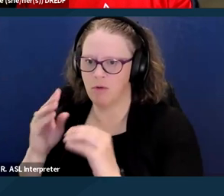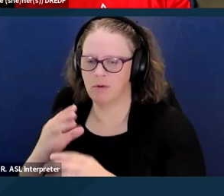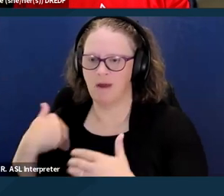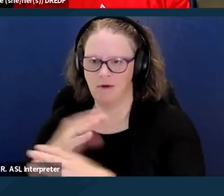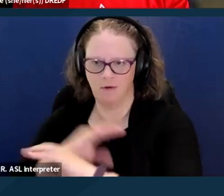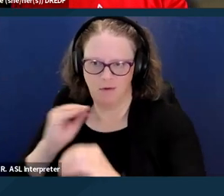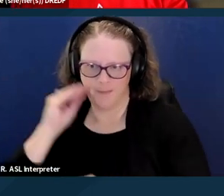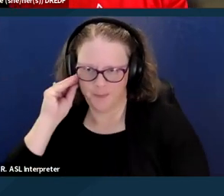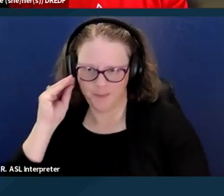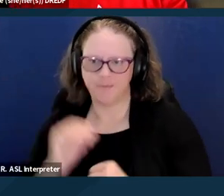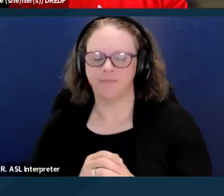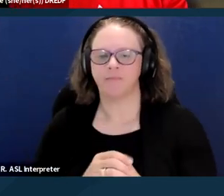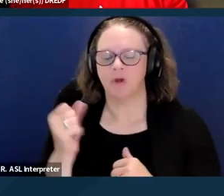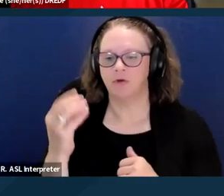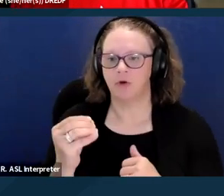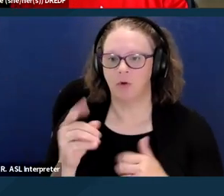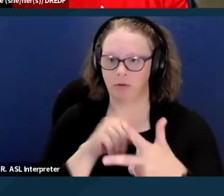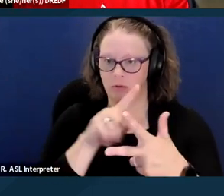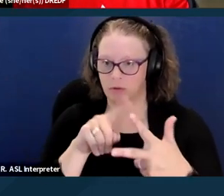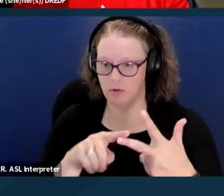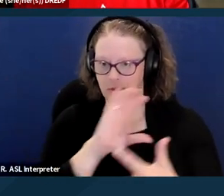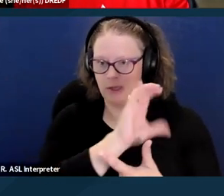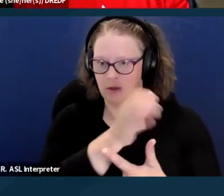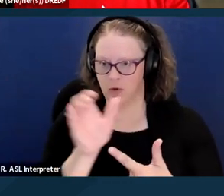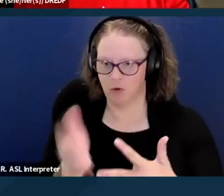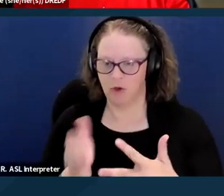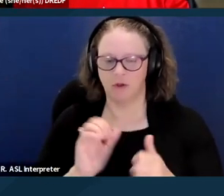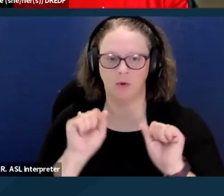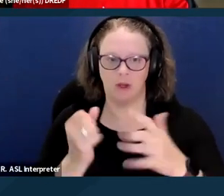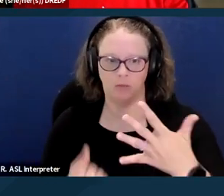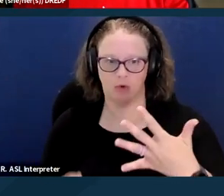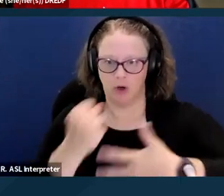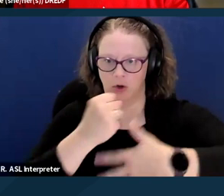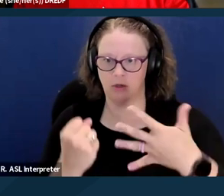So those are the categories, and you can prioritize those categories for getting extra assistance.